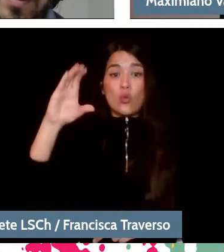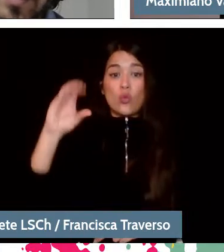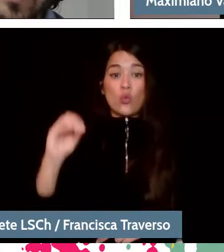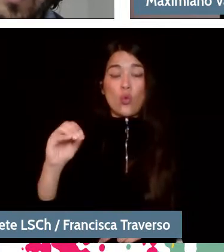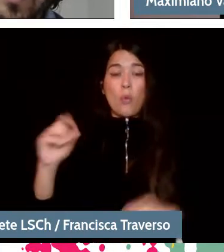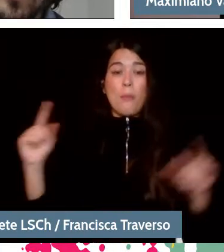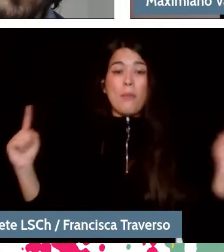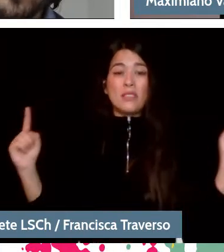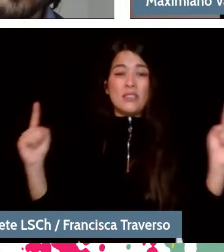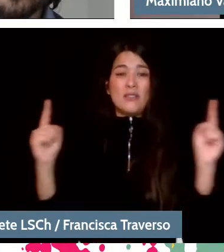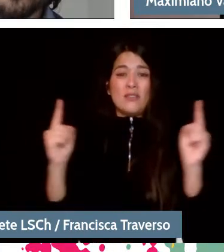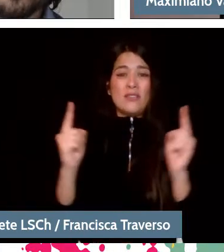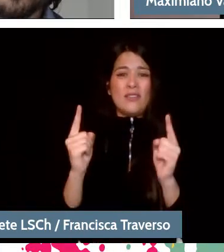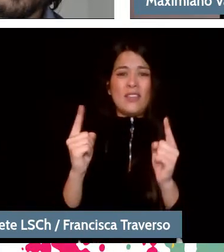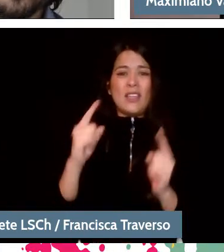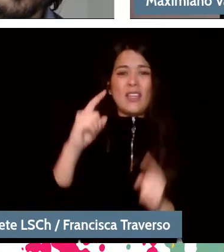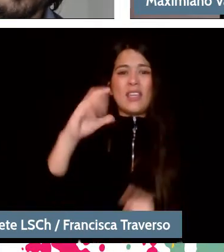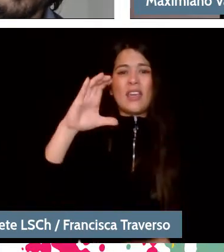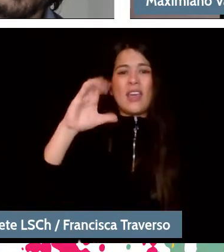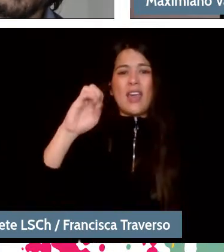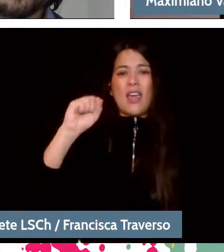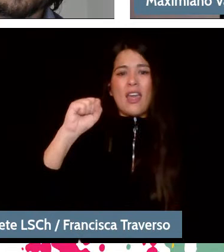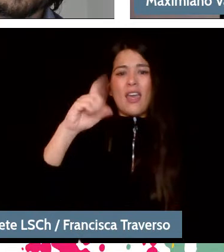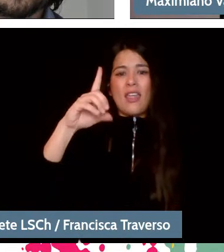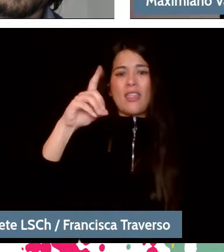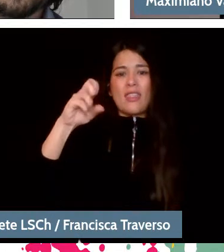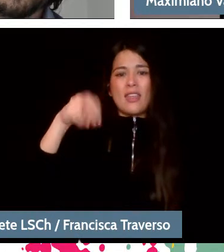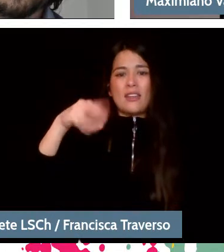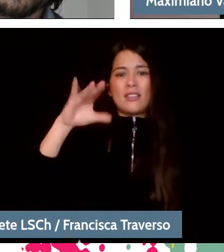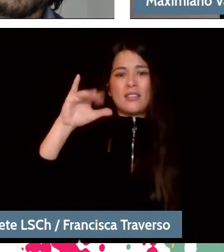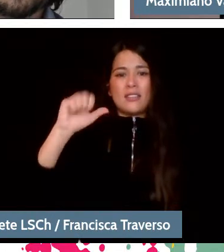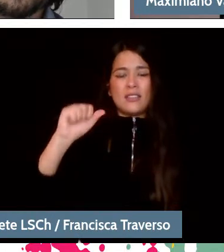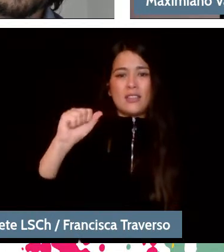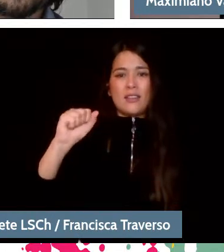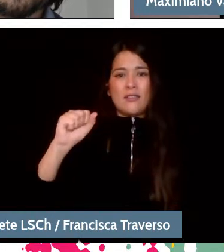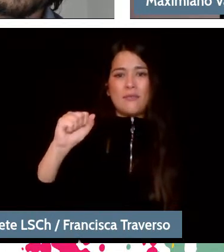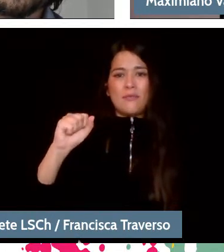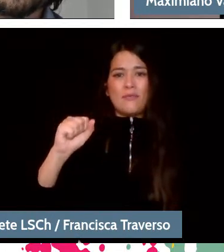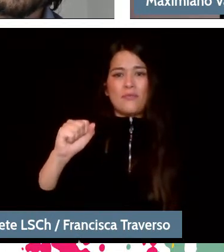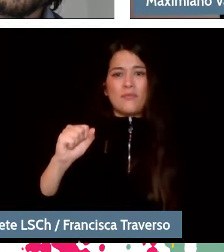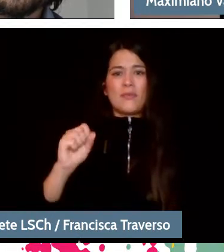and the cadences are imposed in articulation of character, I would say.